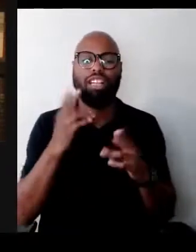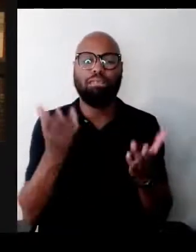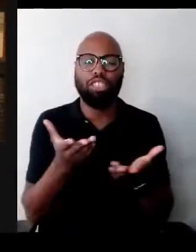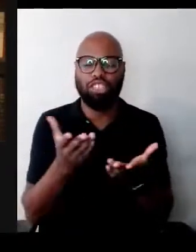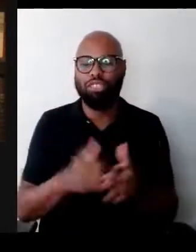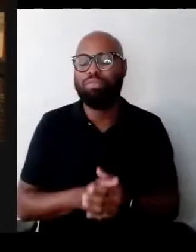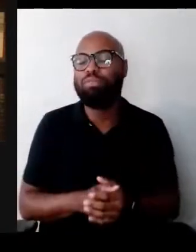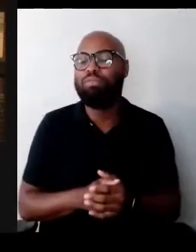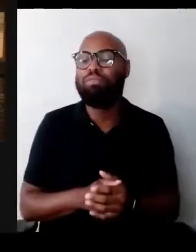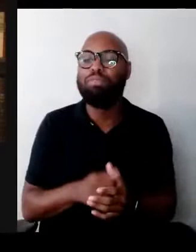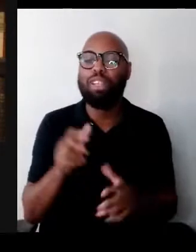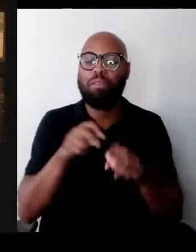Michael Bornstein.